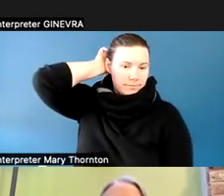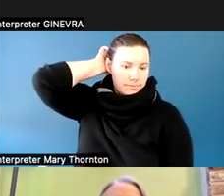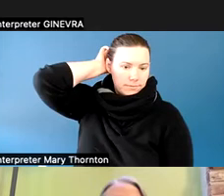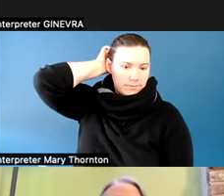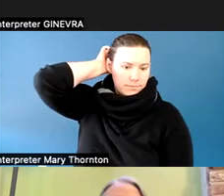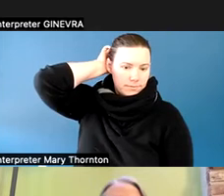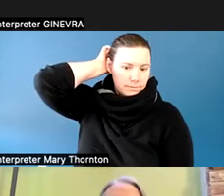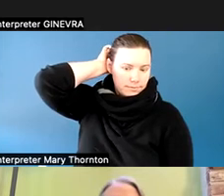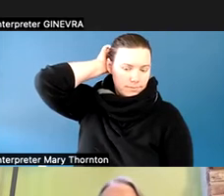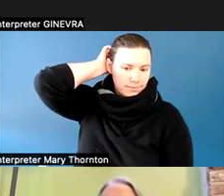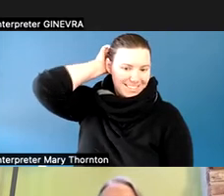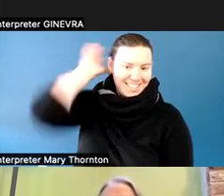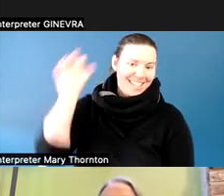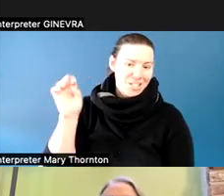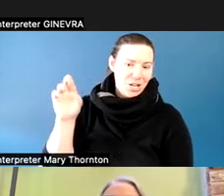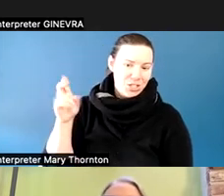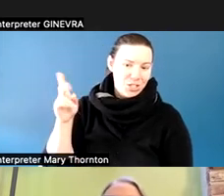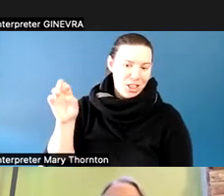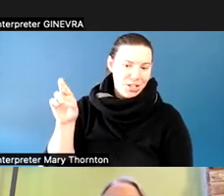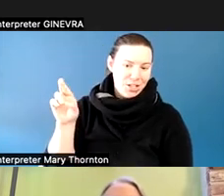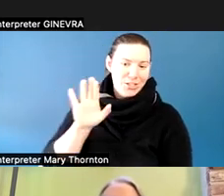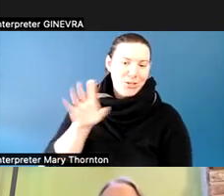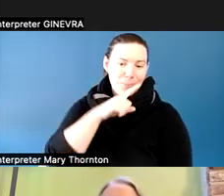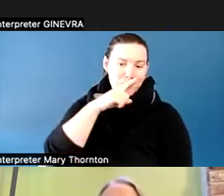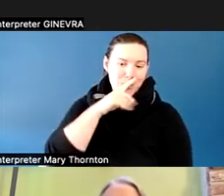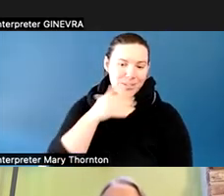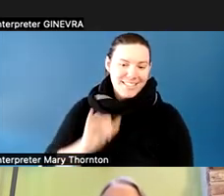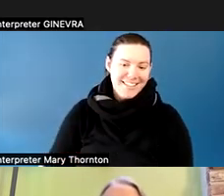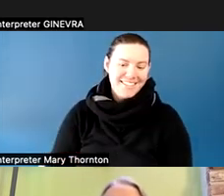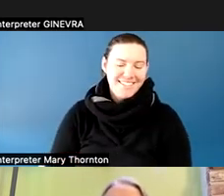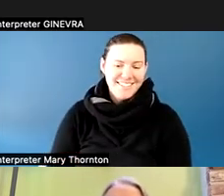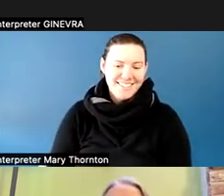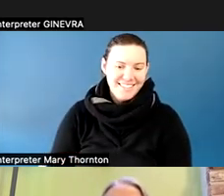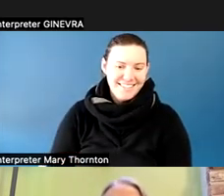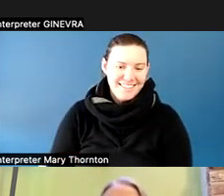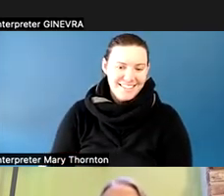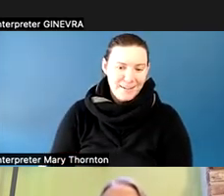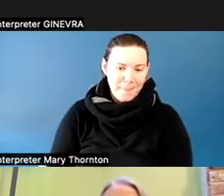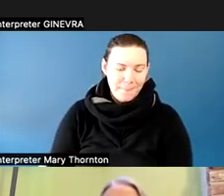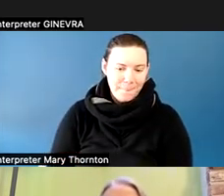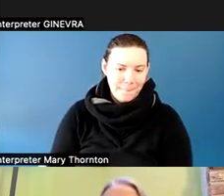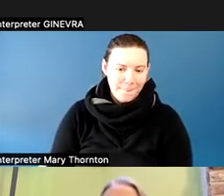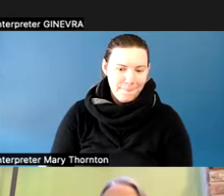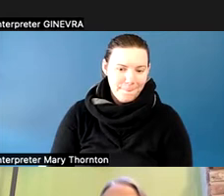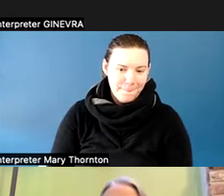You're muted Dr. Chudler. Eric, you're muted.